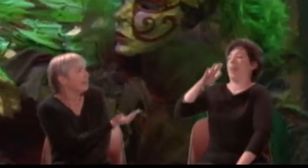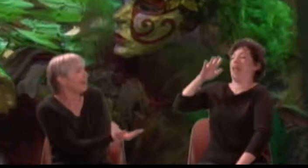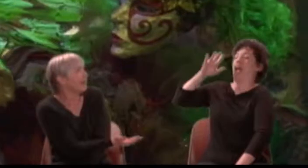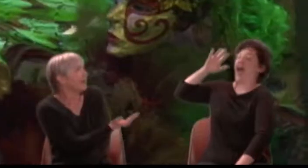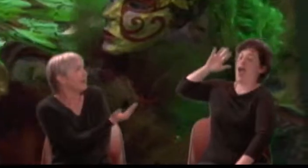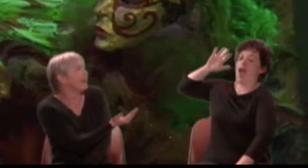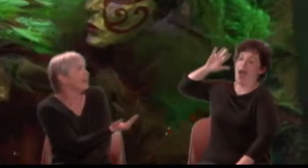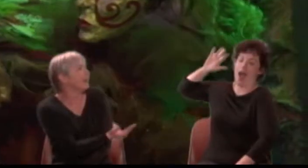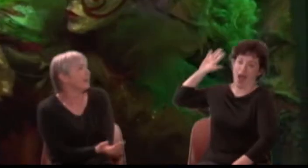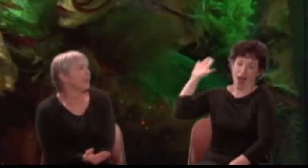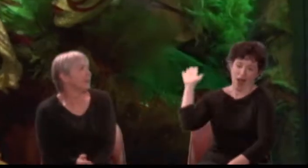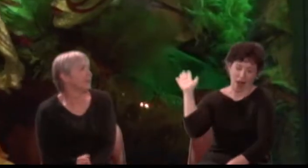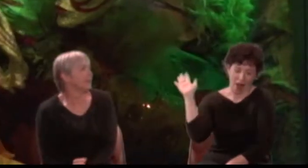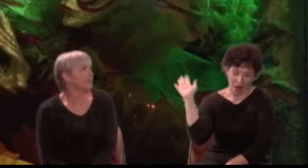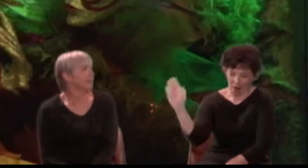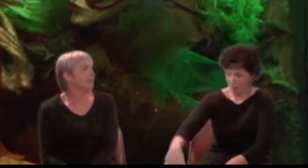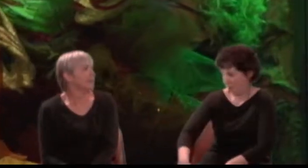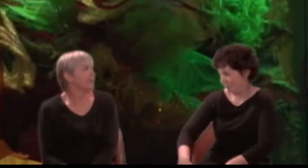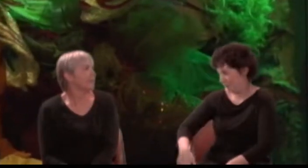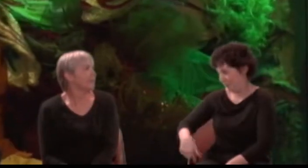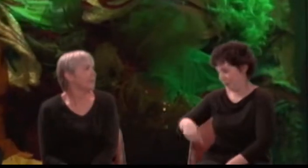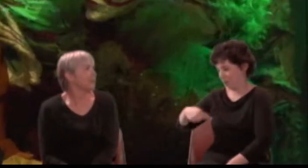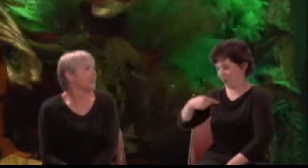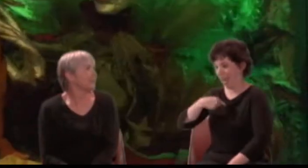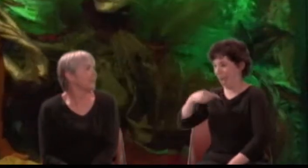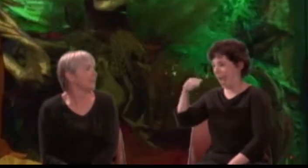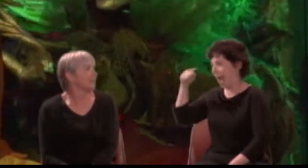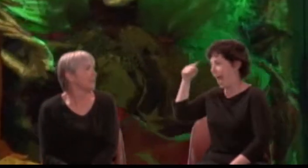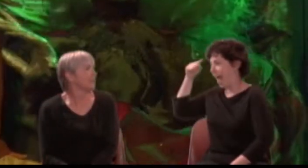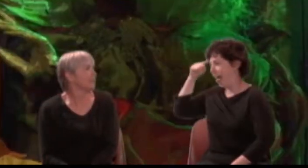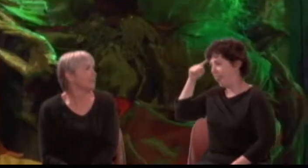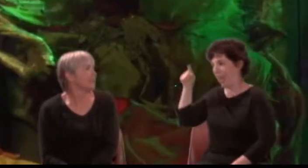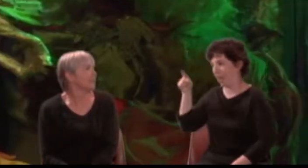Bottom: Methinks, mistress, you should have little reason for that.